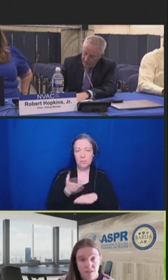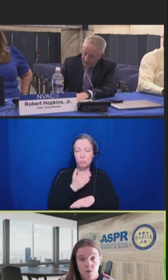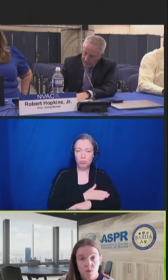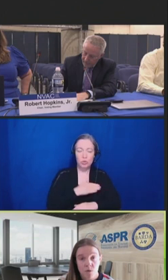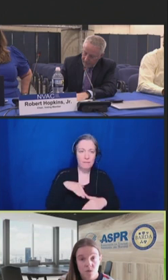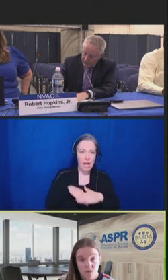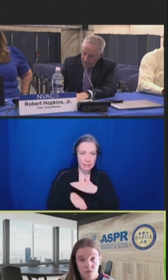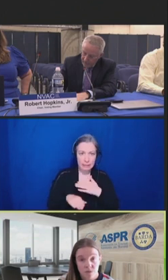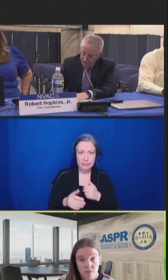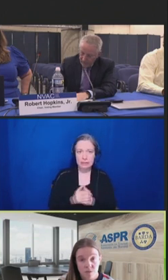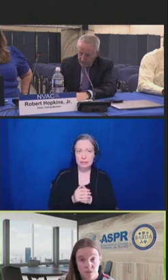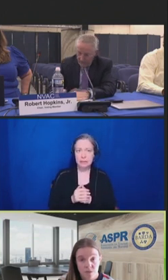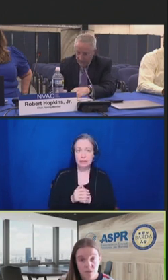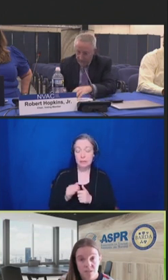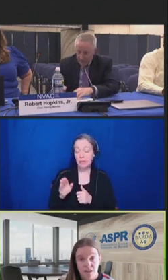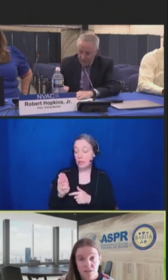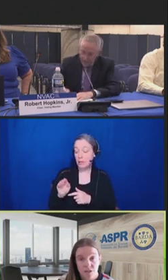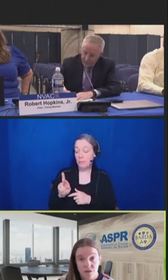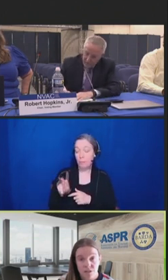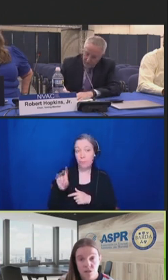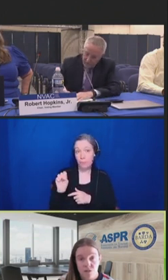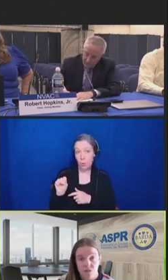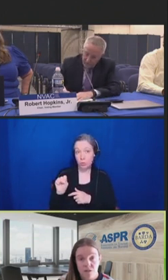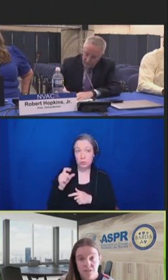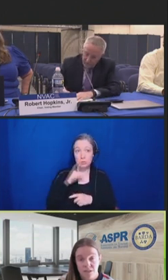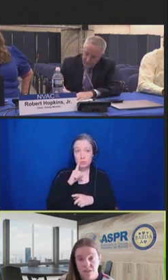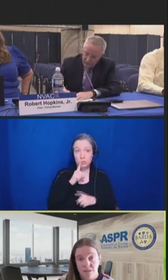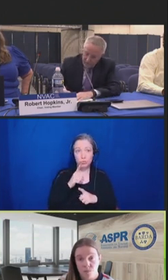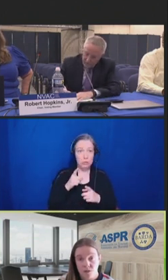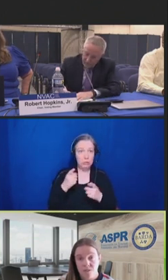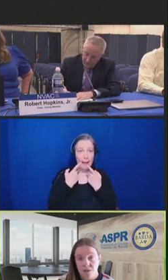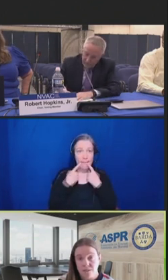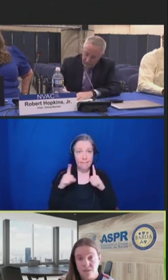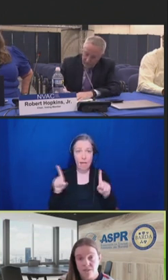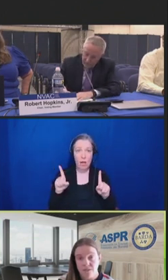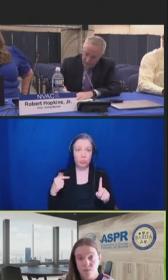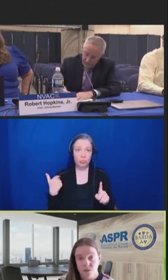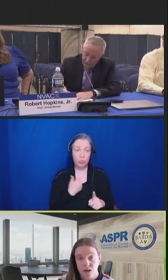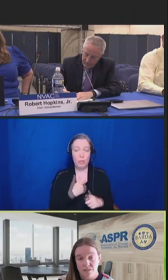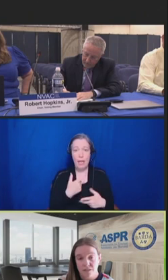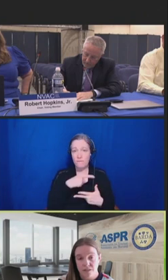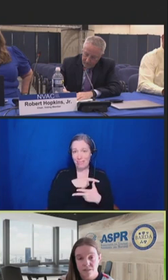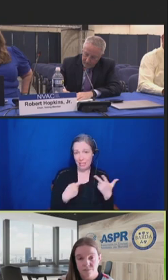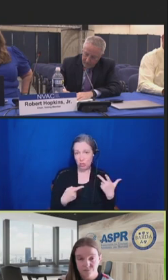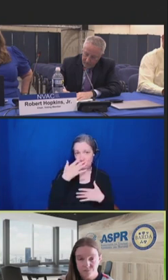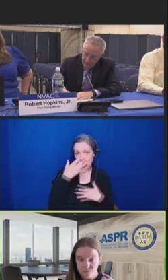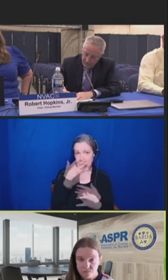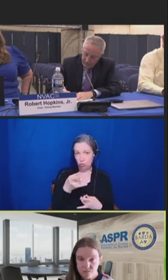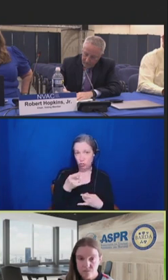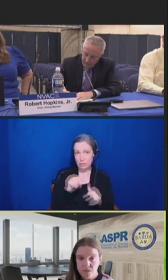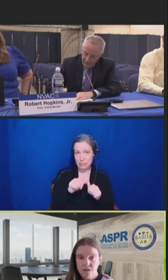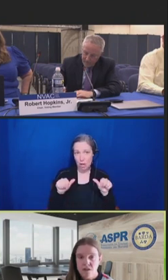seeking proposals for the development of these next-generation COVID-19 therapeutics, vaccines, and immune assays.